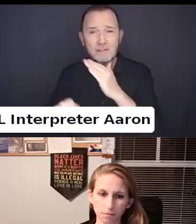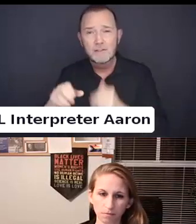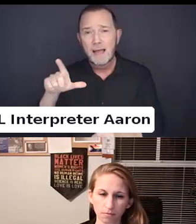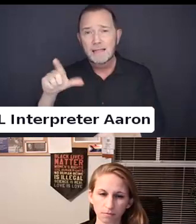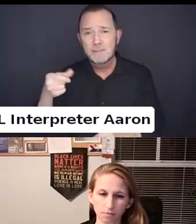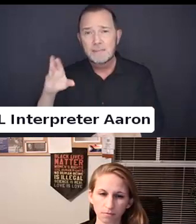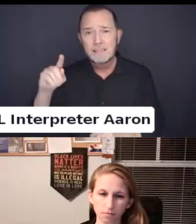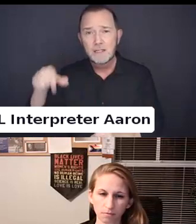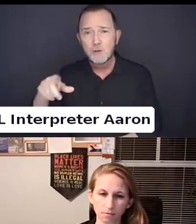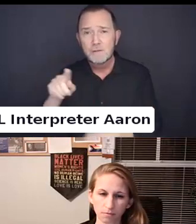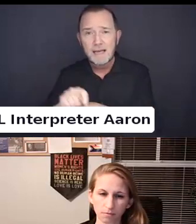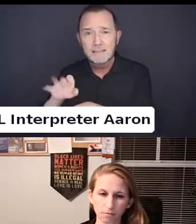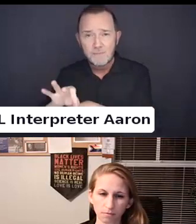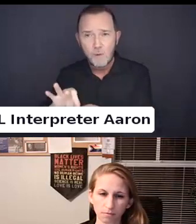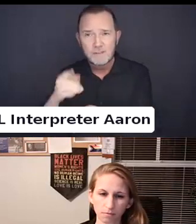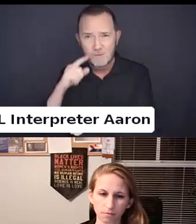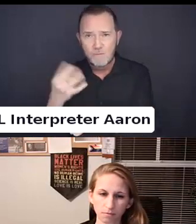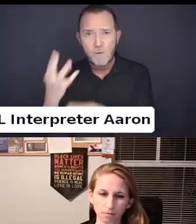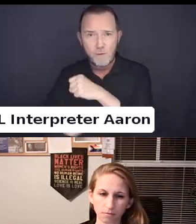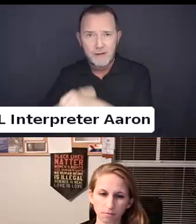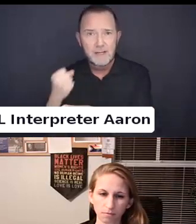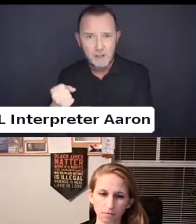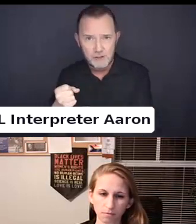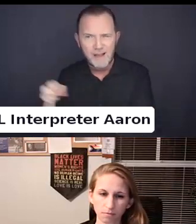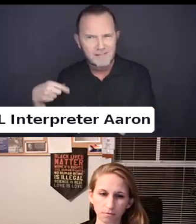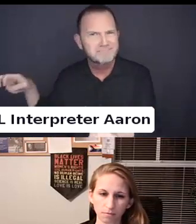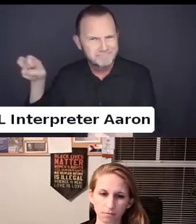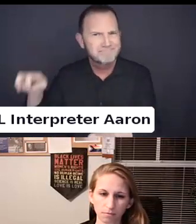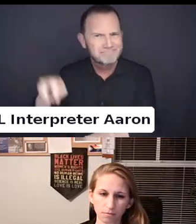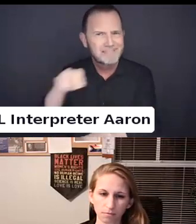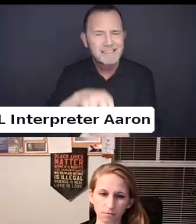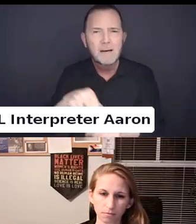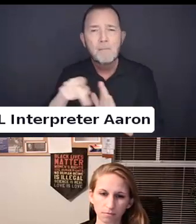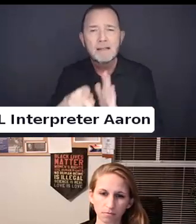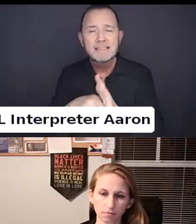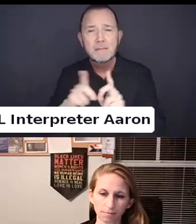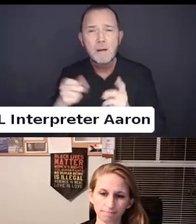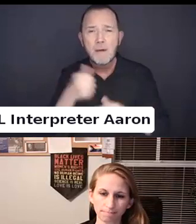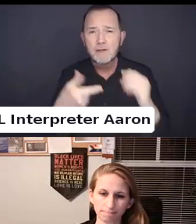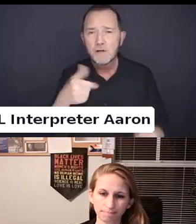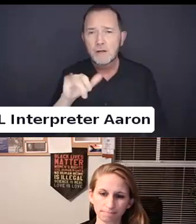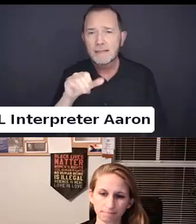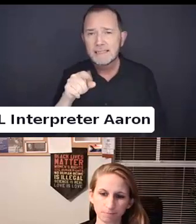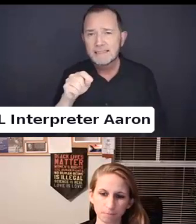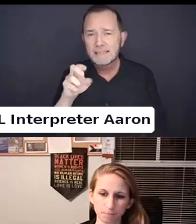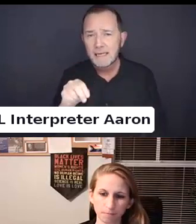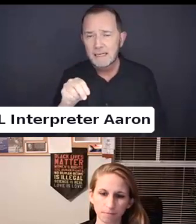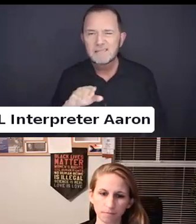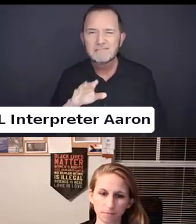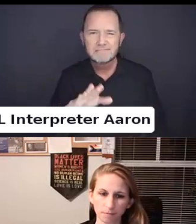And then leaving the policy department working education policy there.